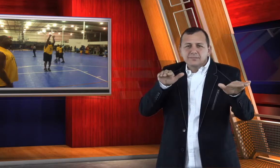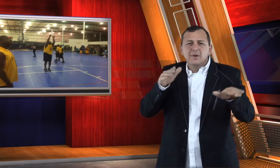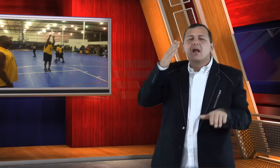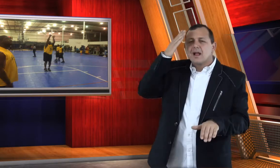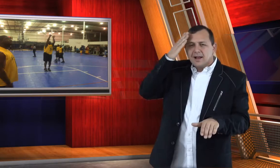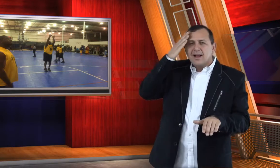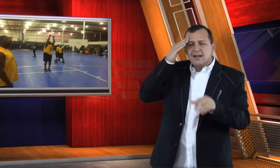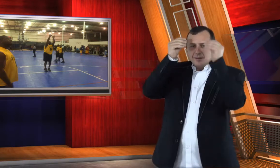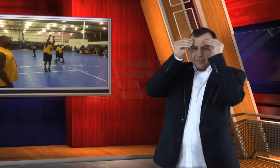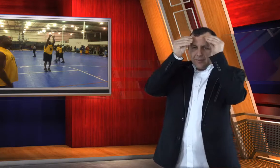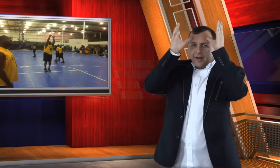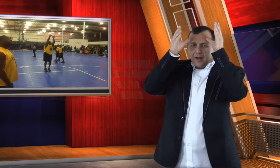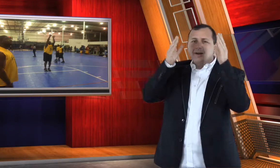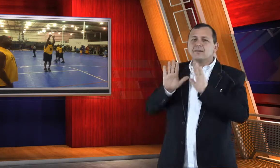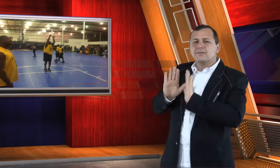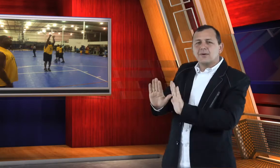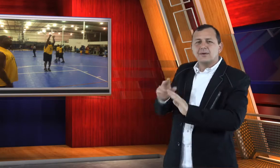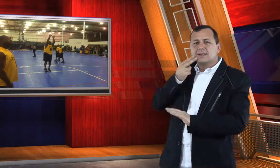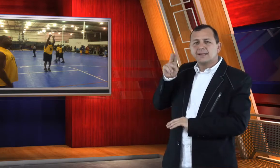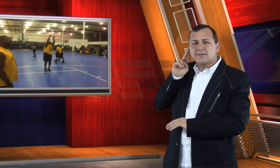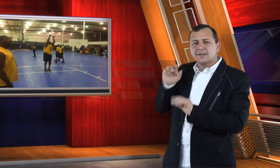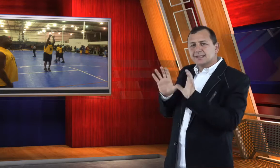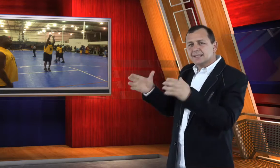increase community outreach and awareness throughout the Bahamian